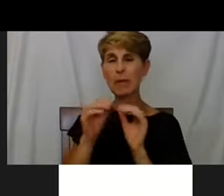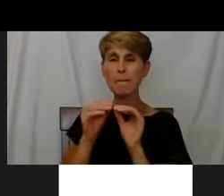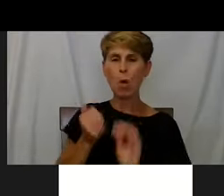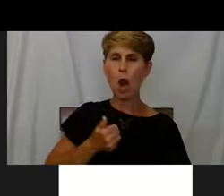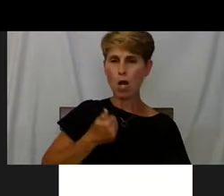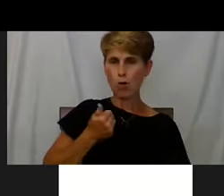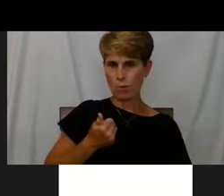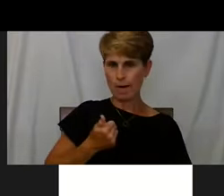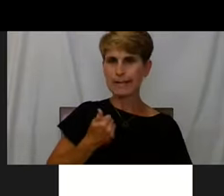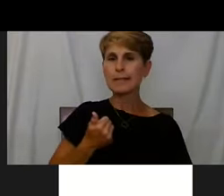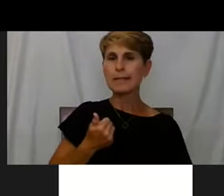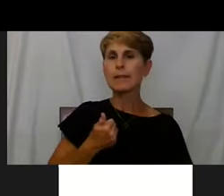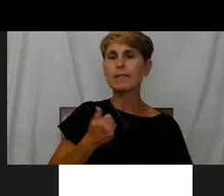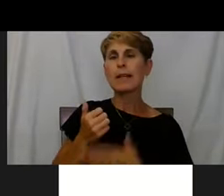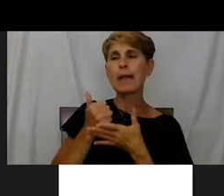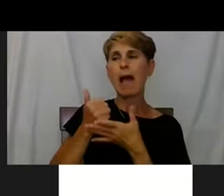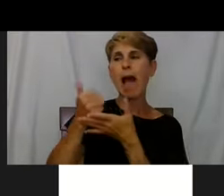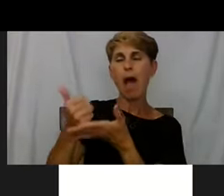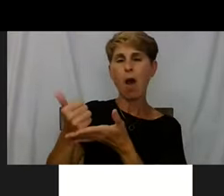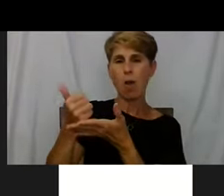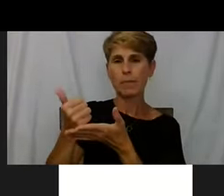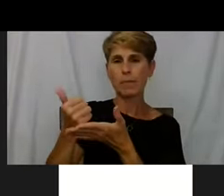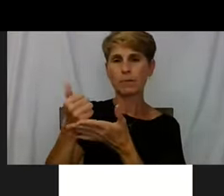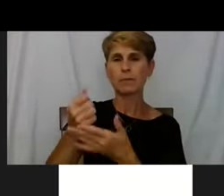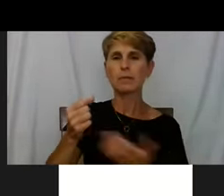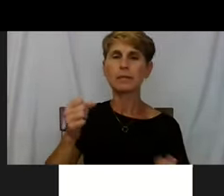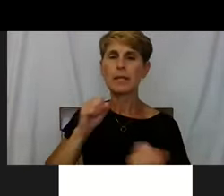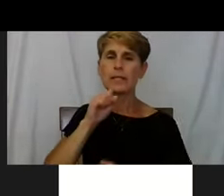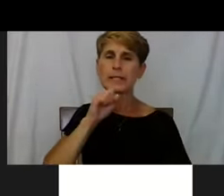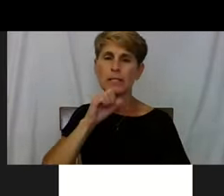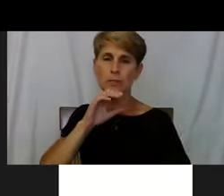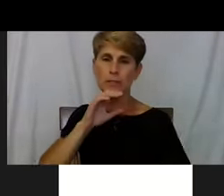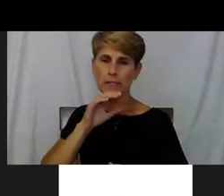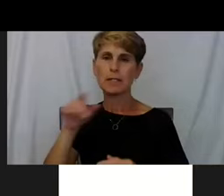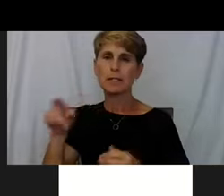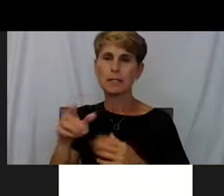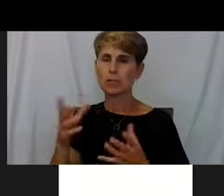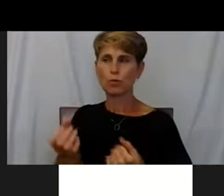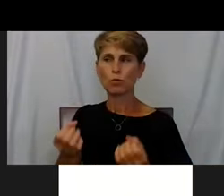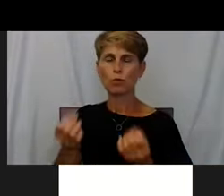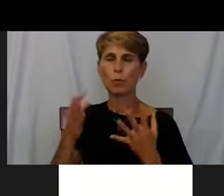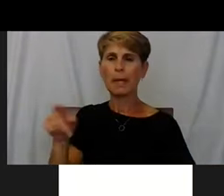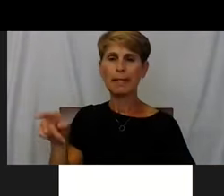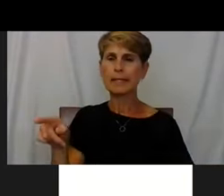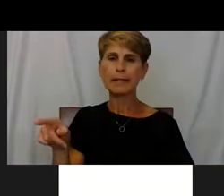who are seniors because too many of them and they just seem to,